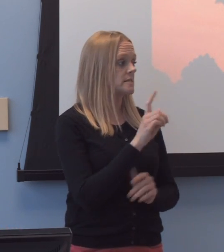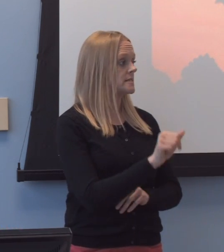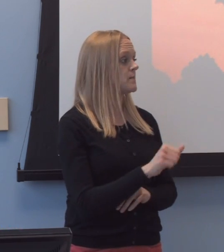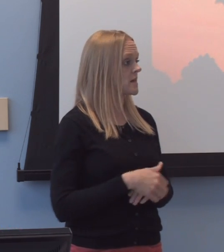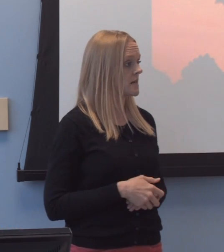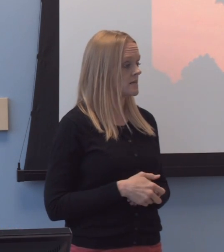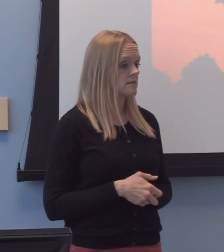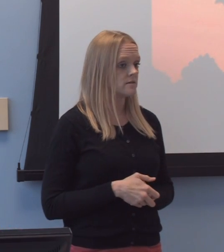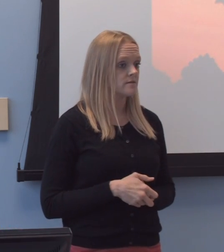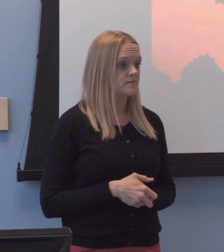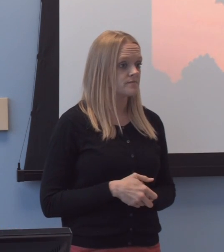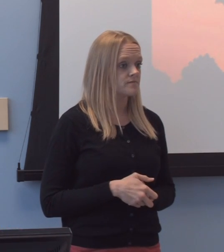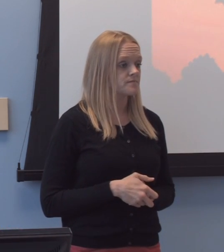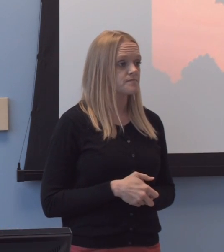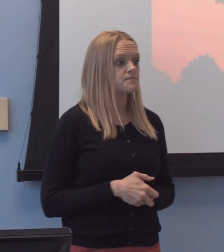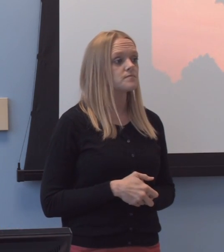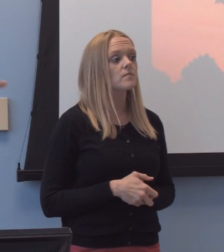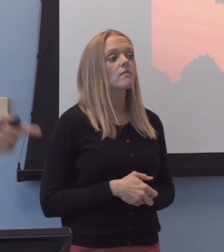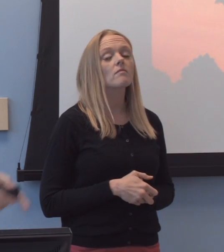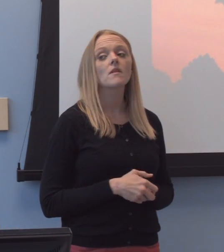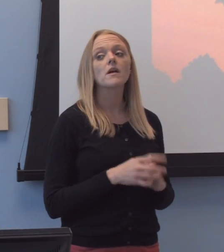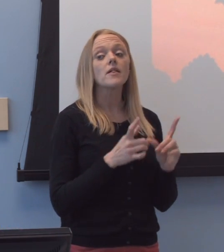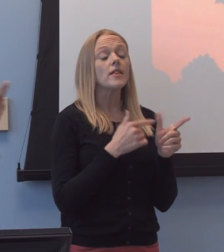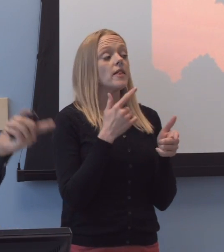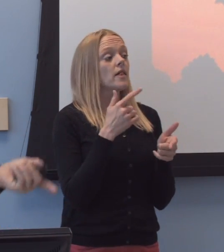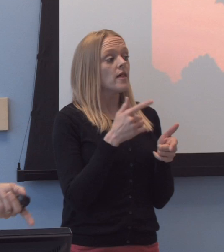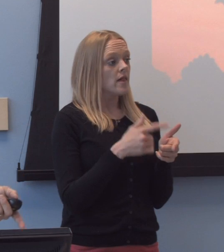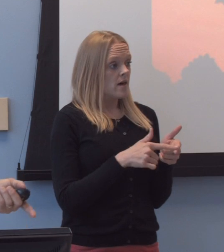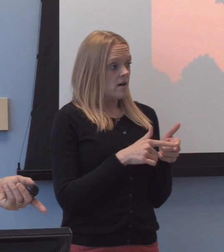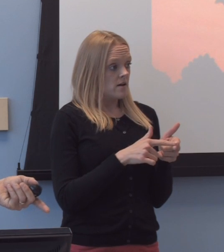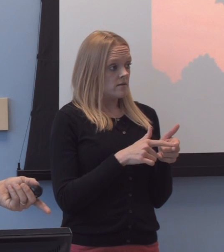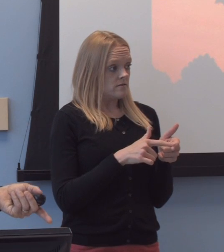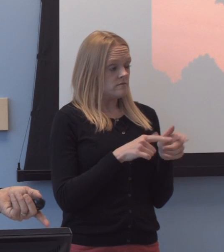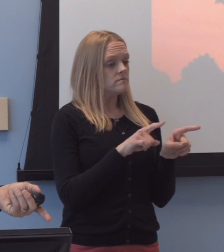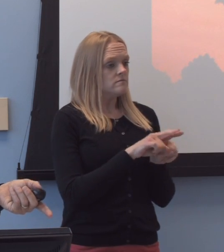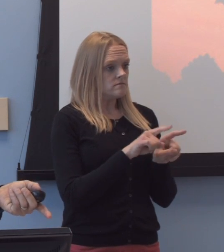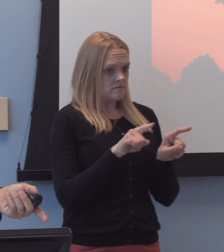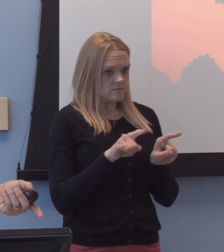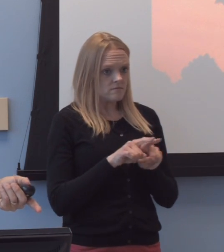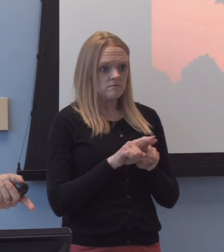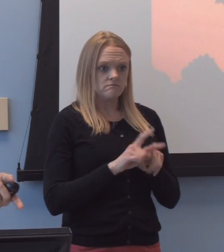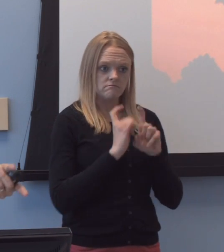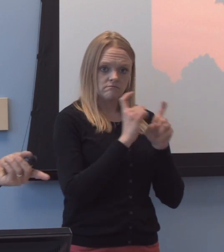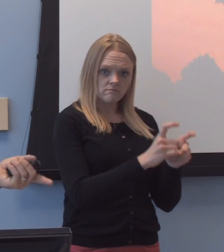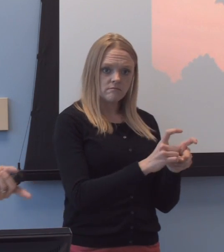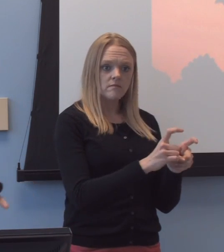um, and then extended... accommodations, which are required-